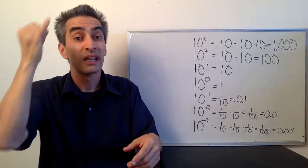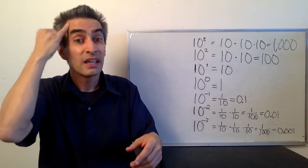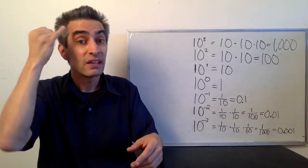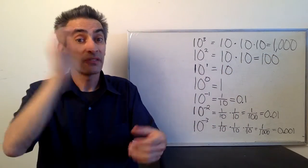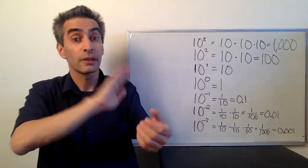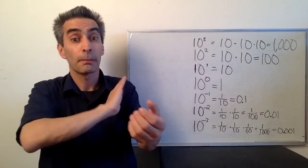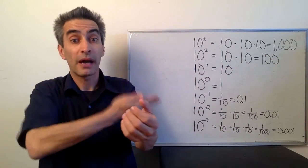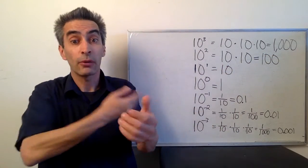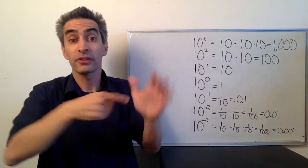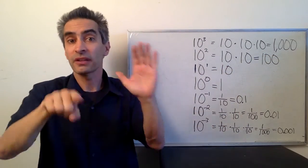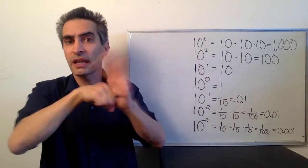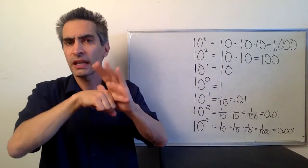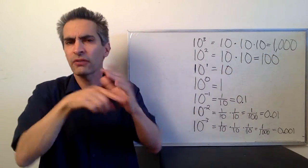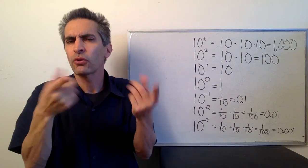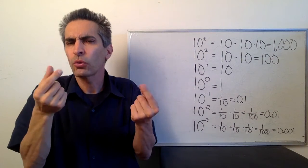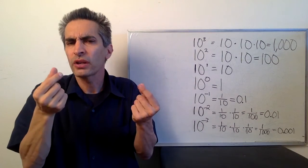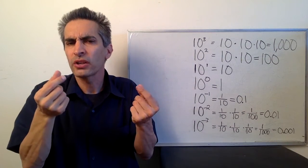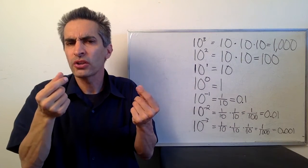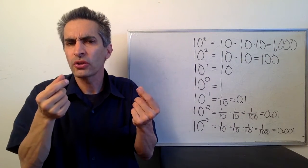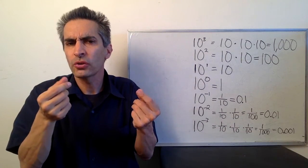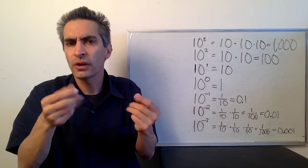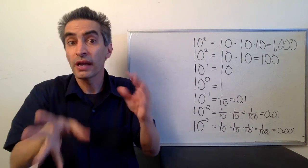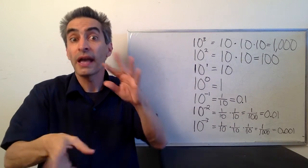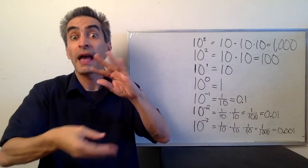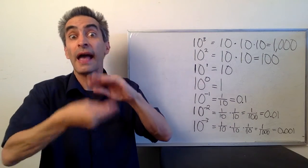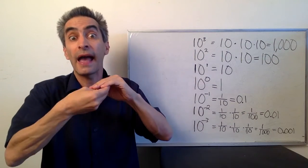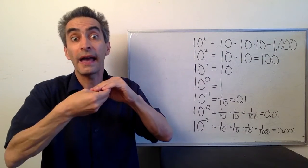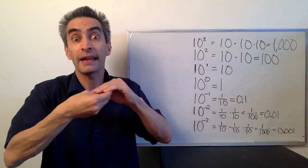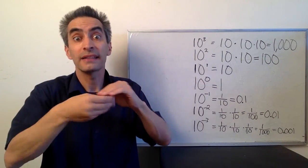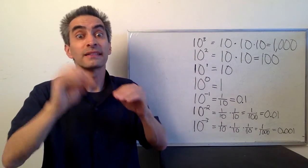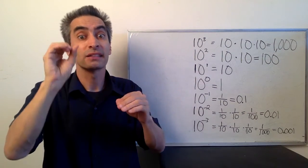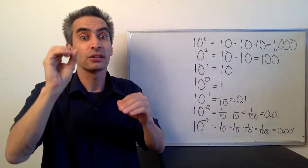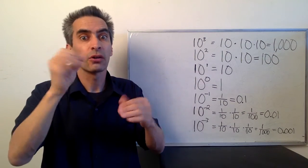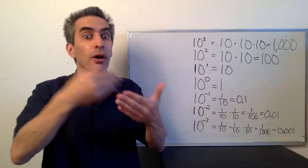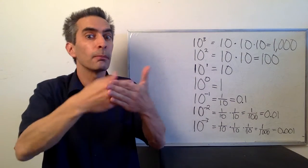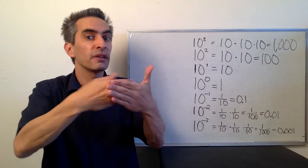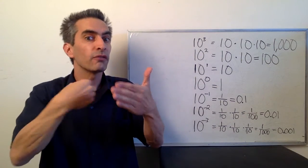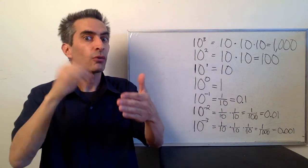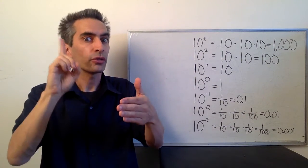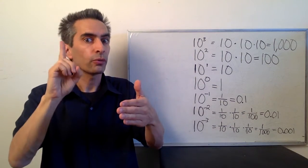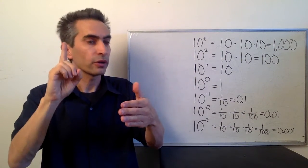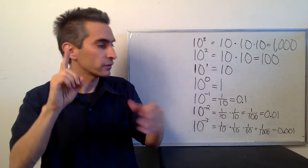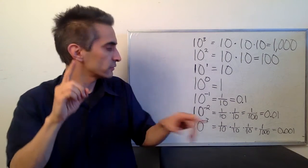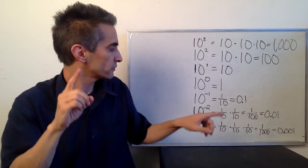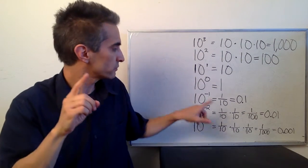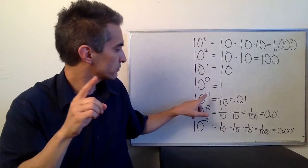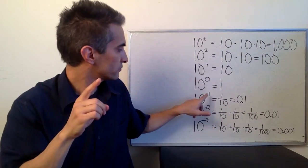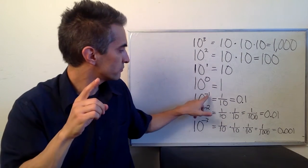If the power of 0 is negative what do you do?: Add a zero before the 1.